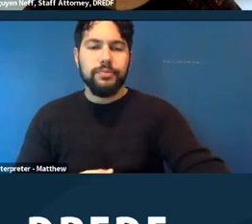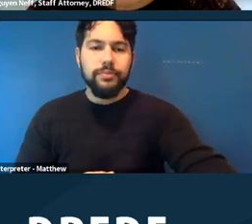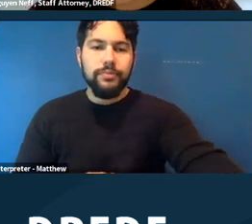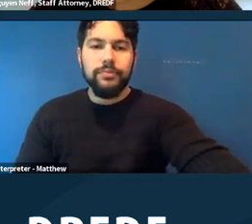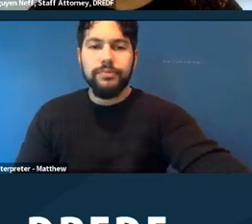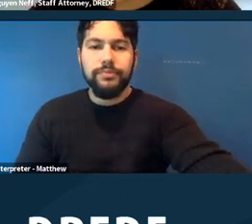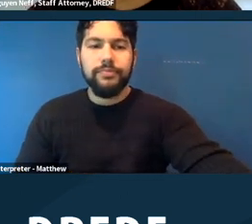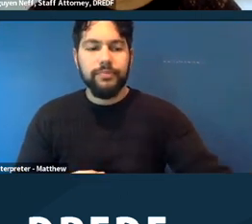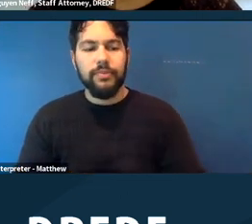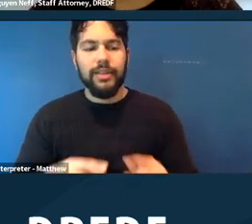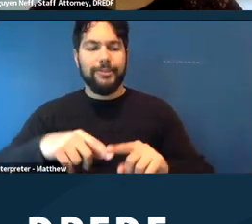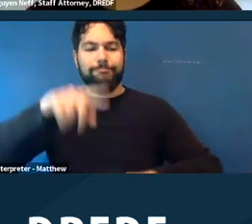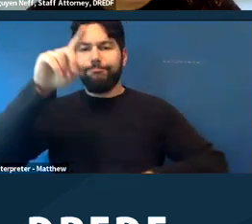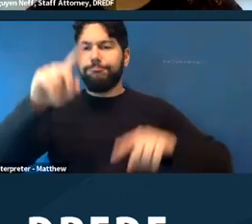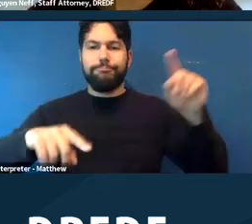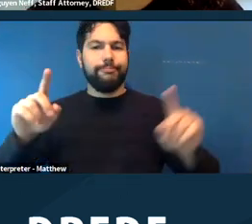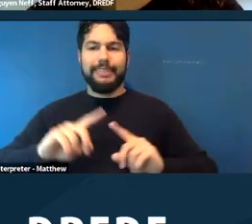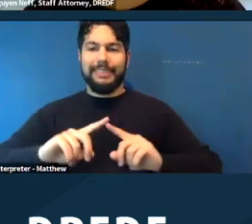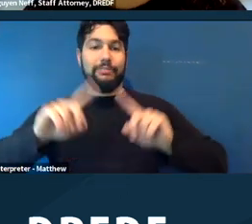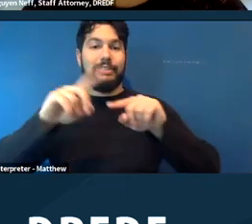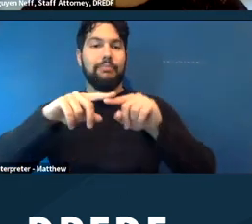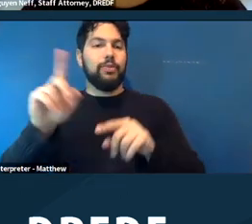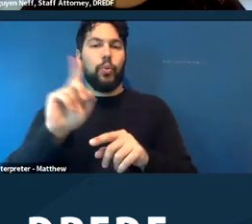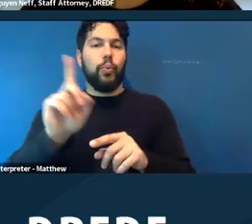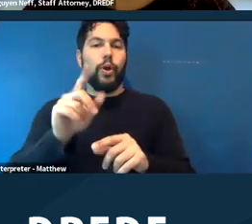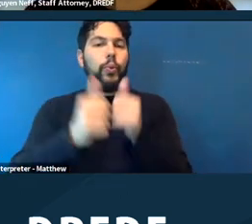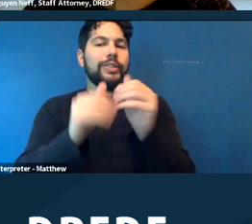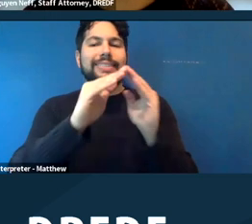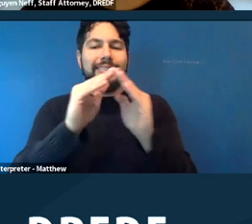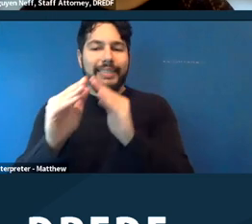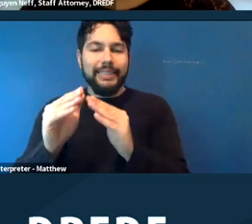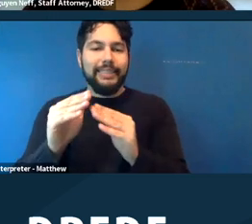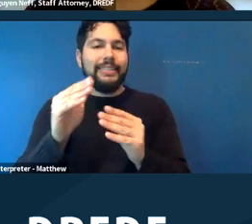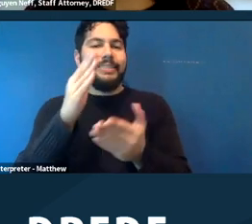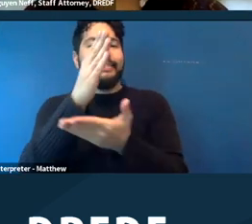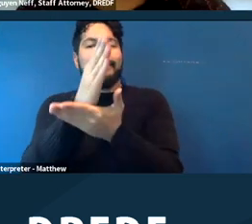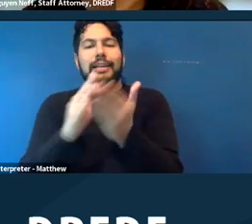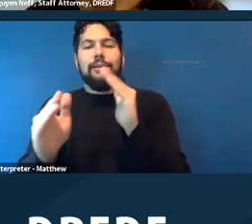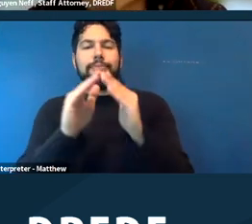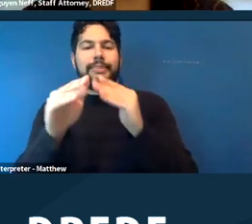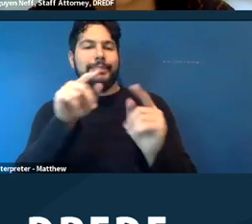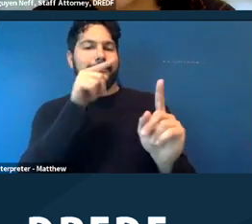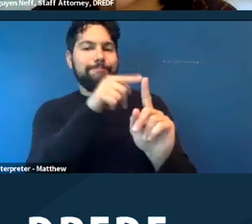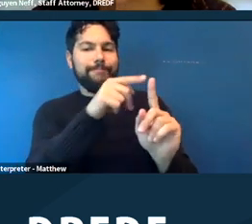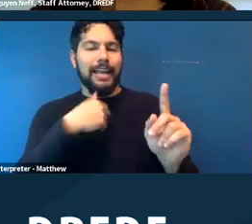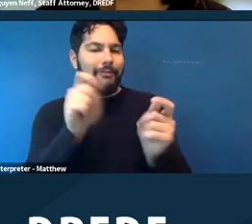depending on where you are. Some cities will have a specific Web site or process where you can make